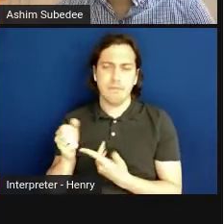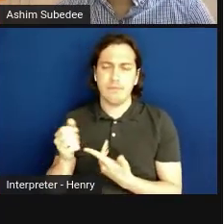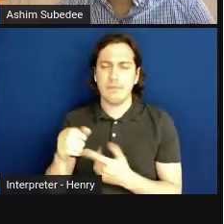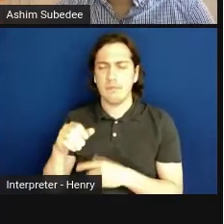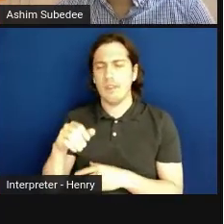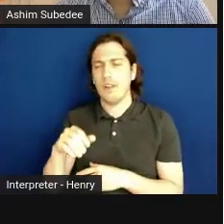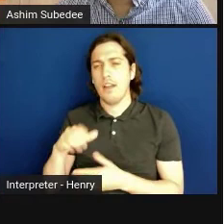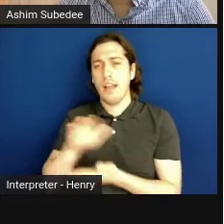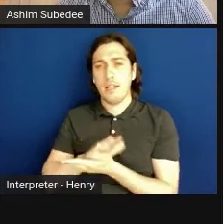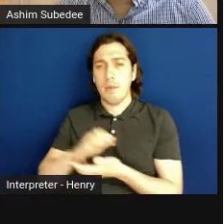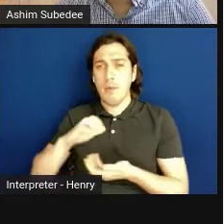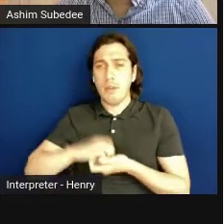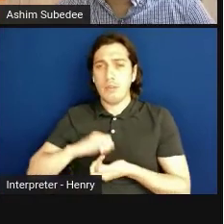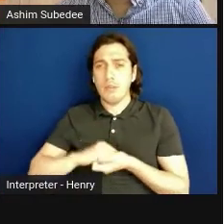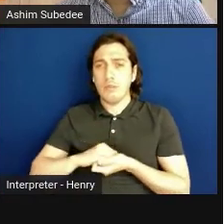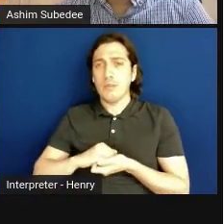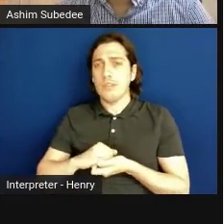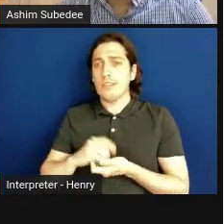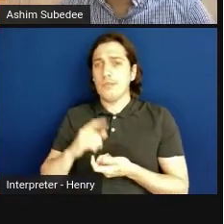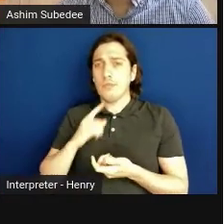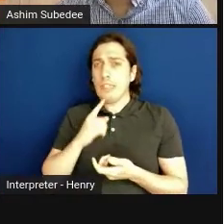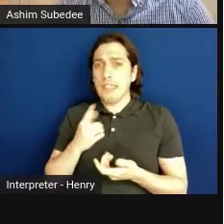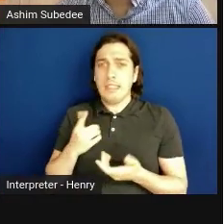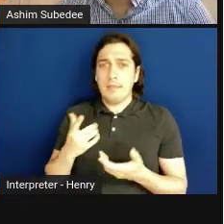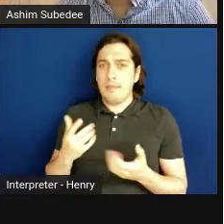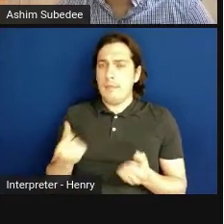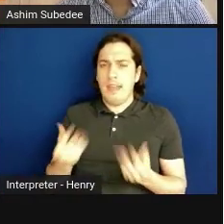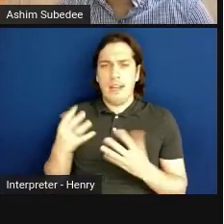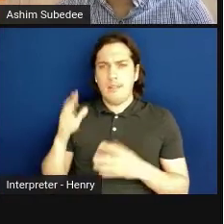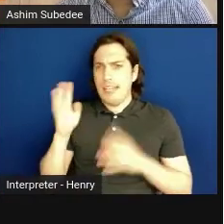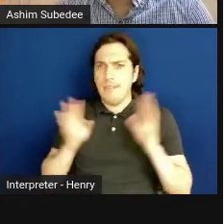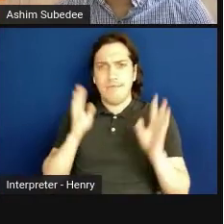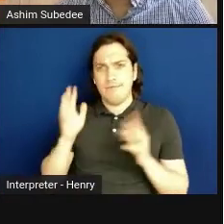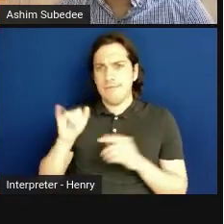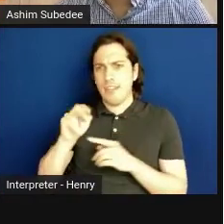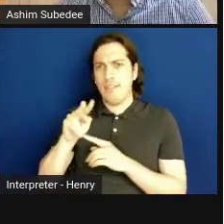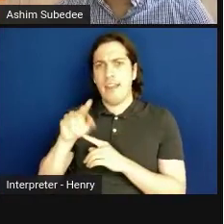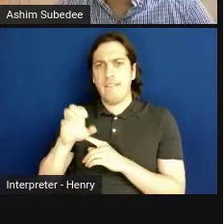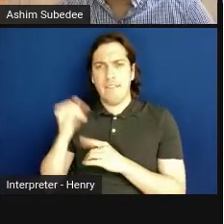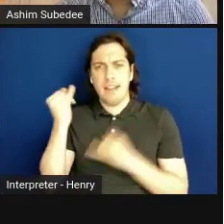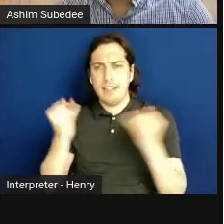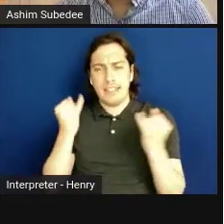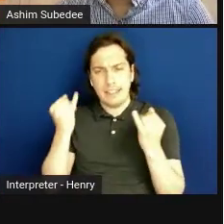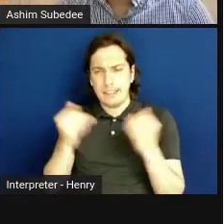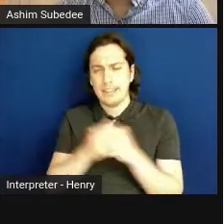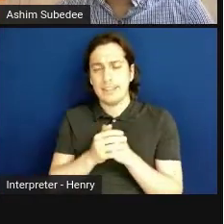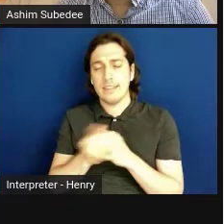are a source of really innovative ideas. If you look at the biomedical enterprise